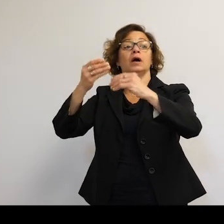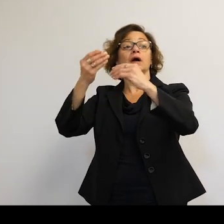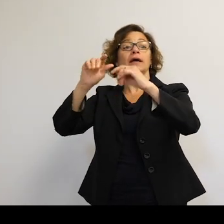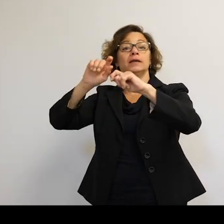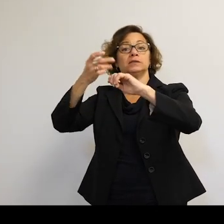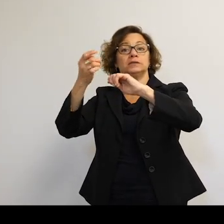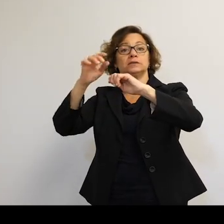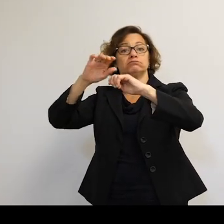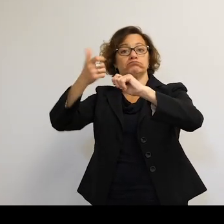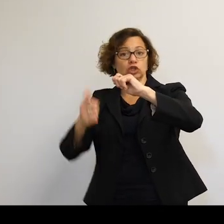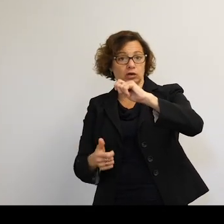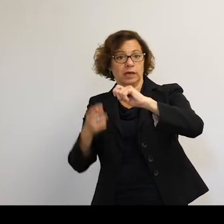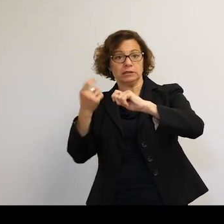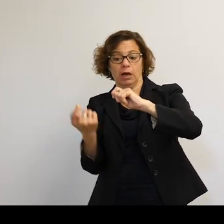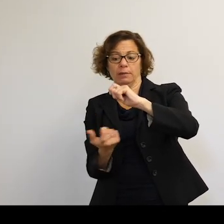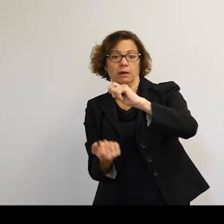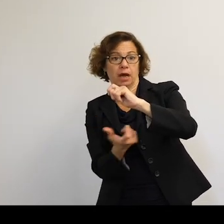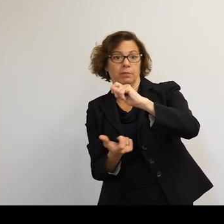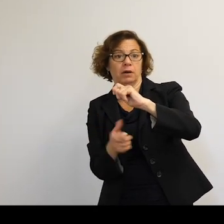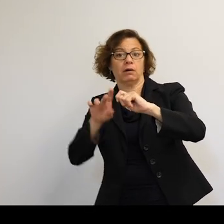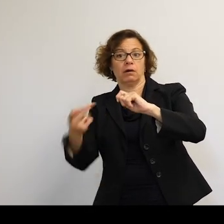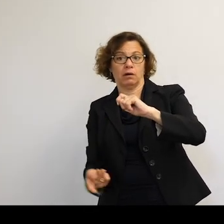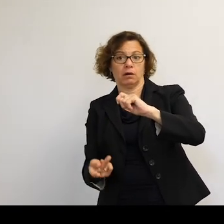especially on-- and come-- and these sheets start their own orbits.